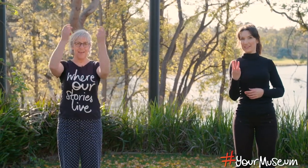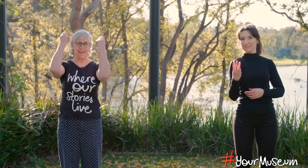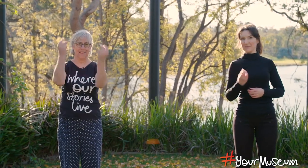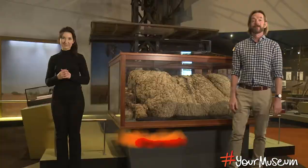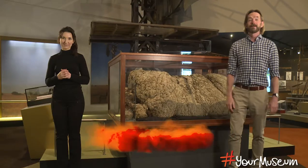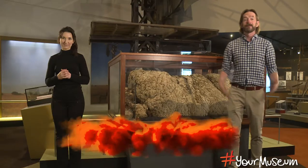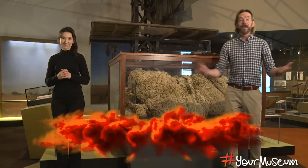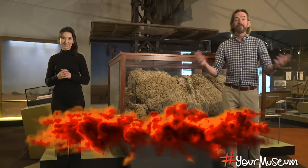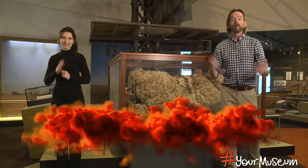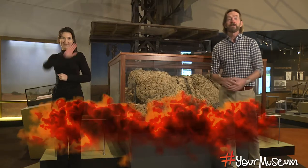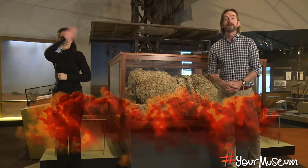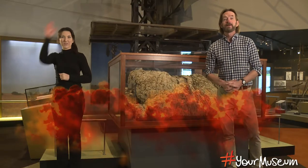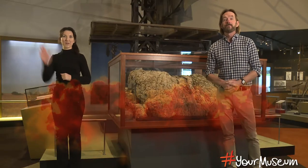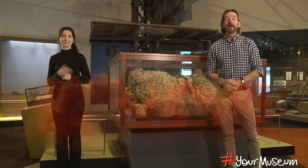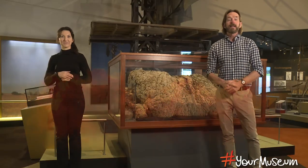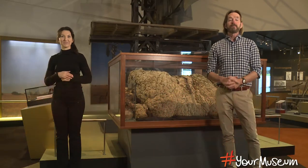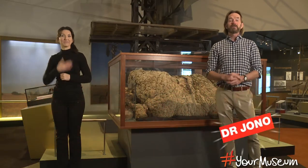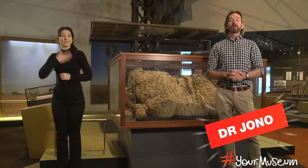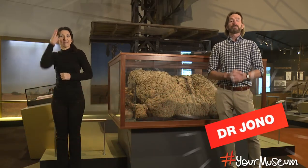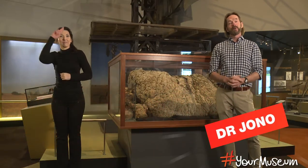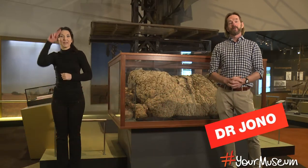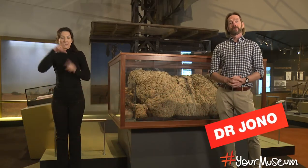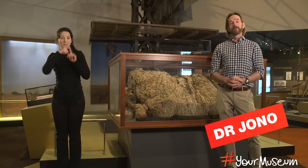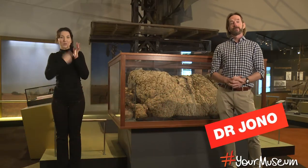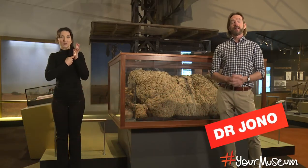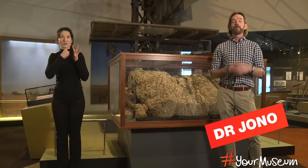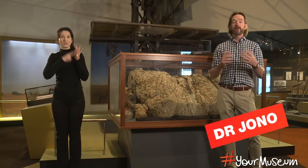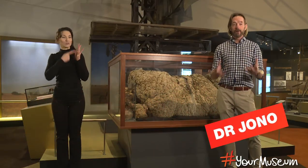Hi everyone. My name is Dr Jono and I’m